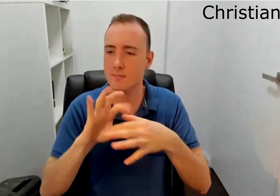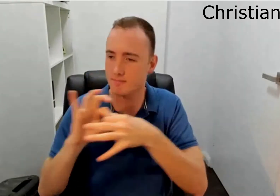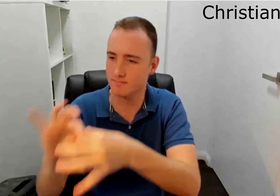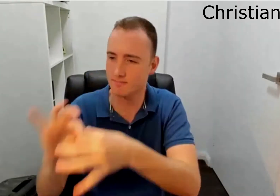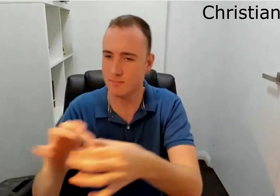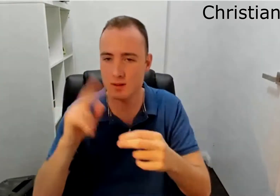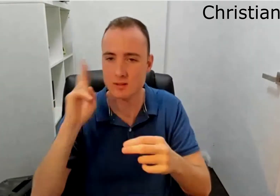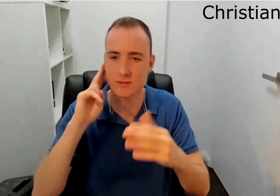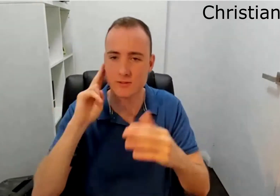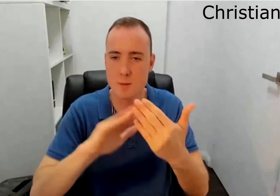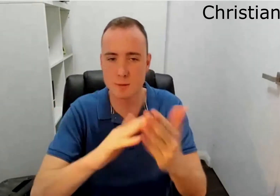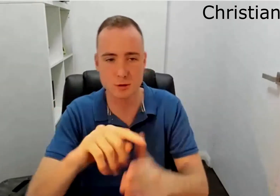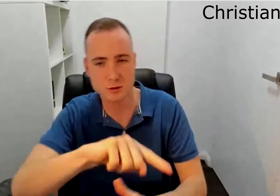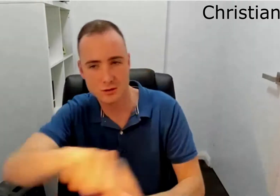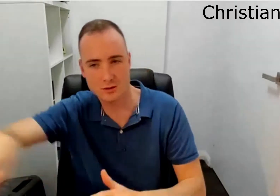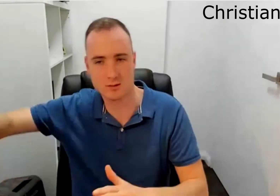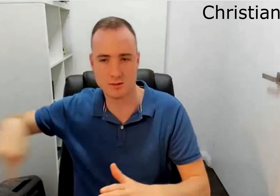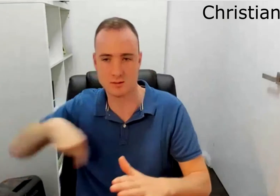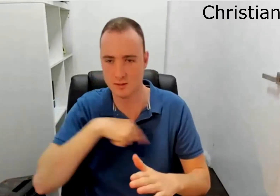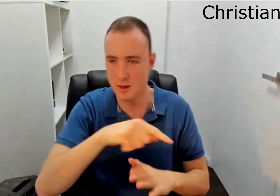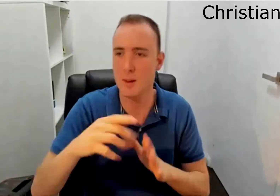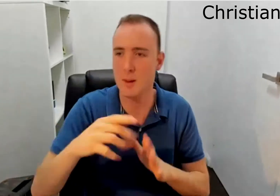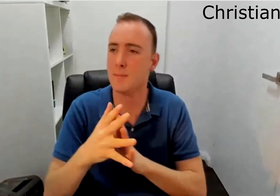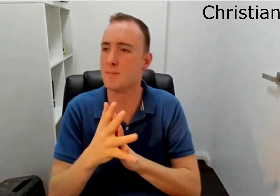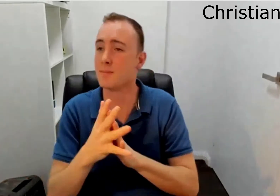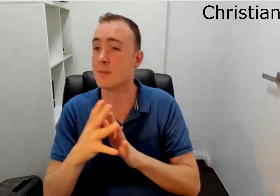My unique culture and linked with the deaf community